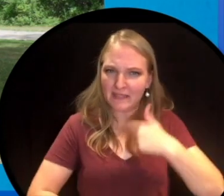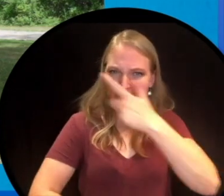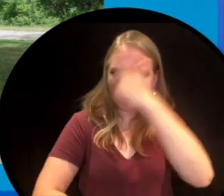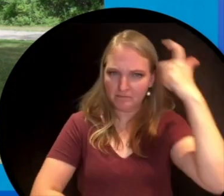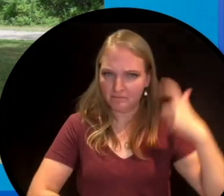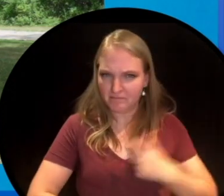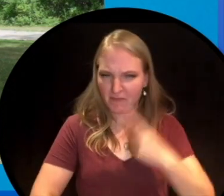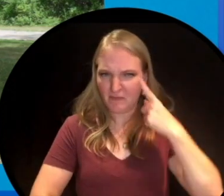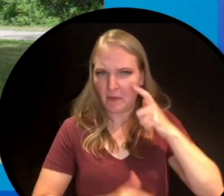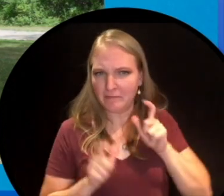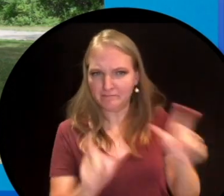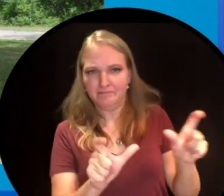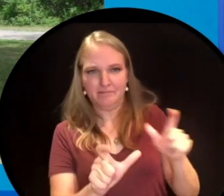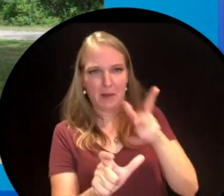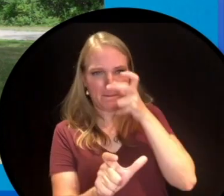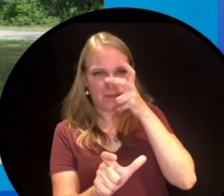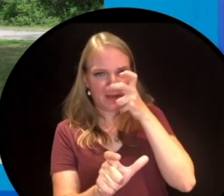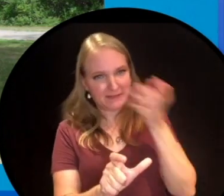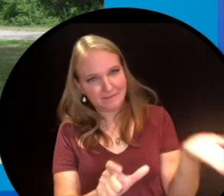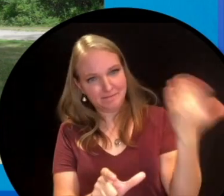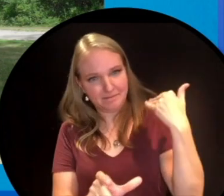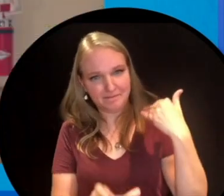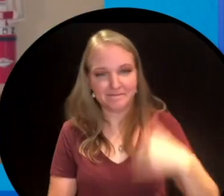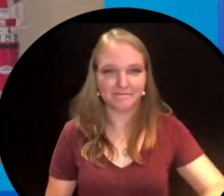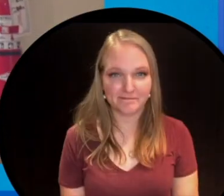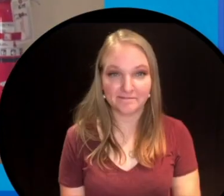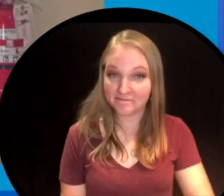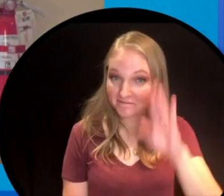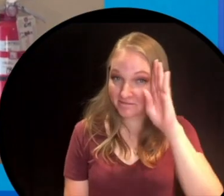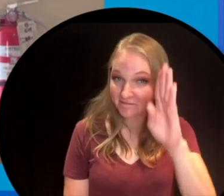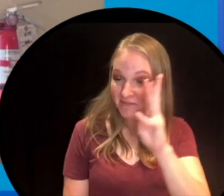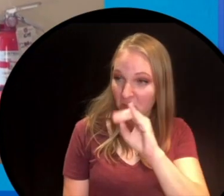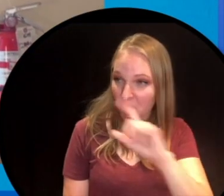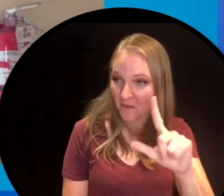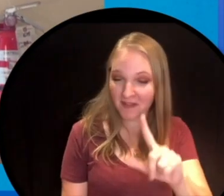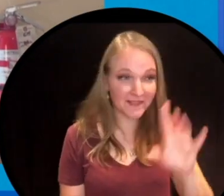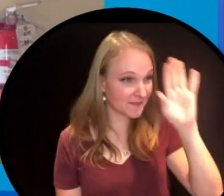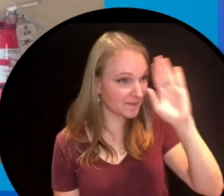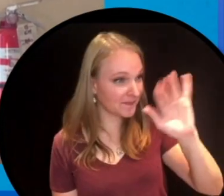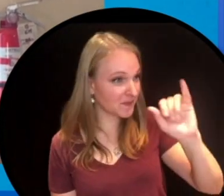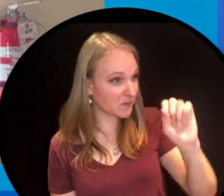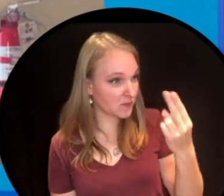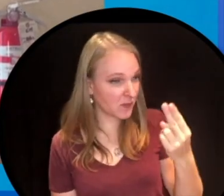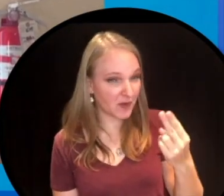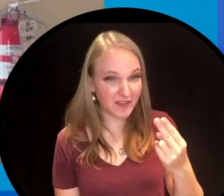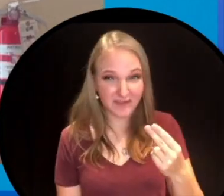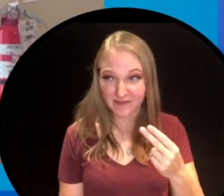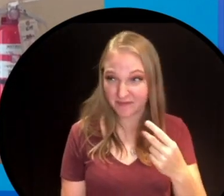can help us out with some bug spray. Let's go. Hi Will. Hi Josh. I think you could